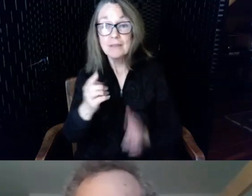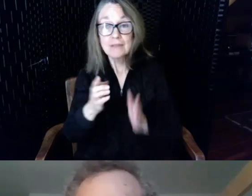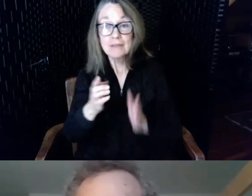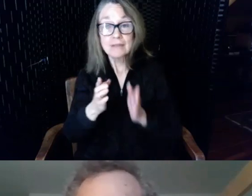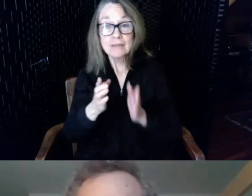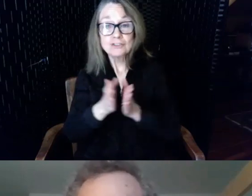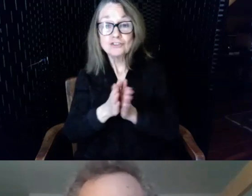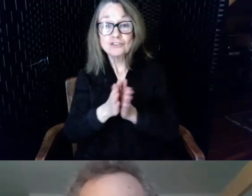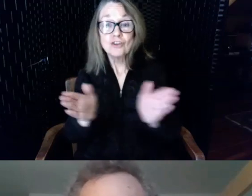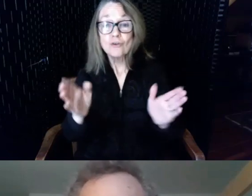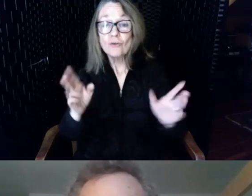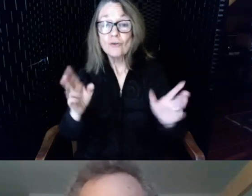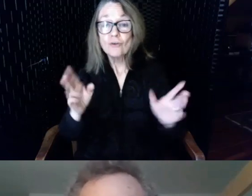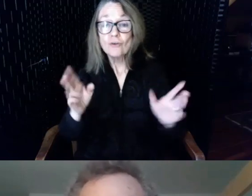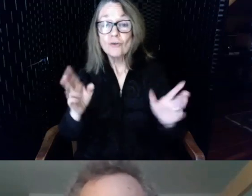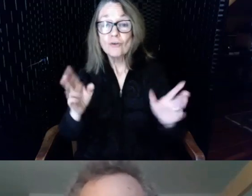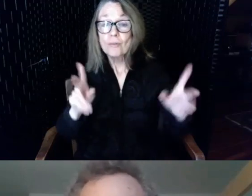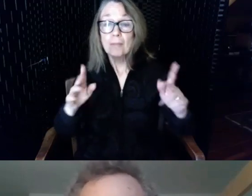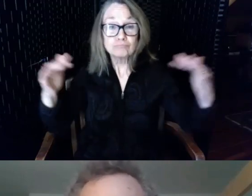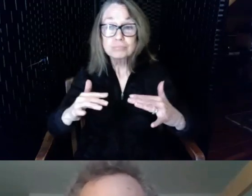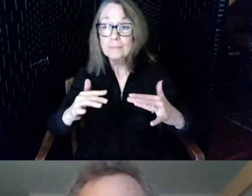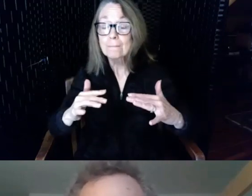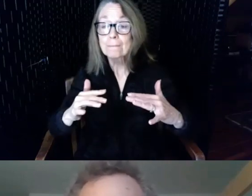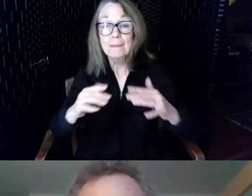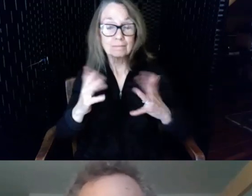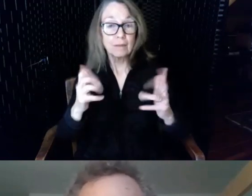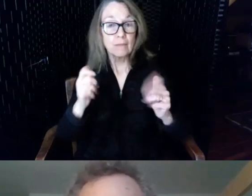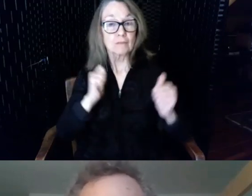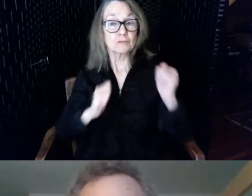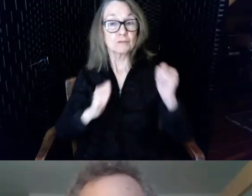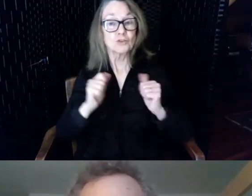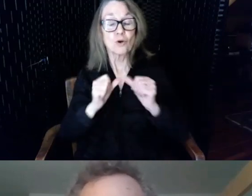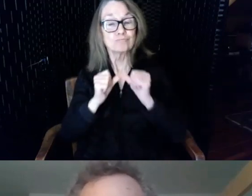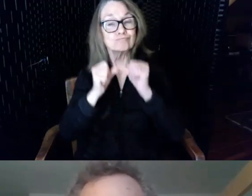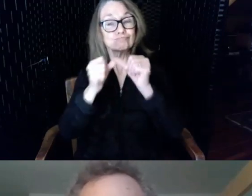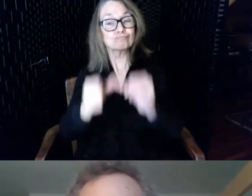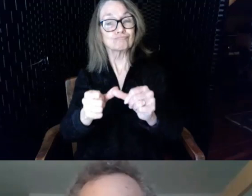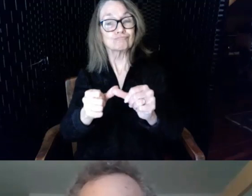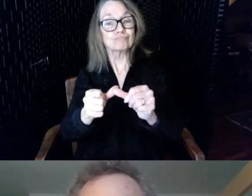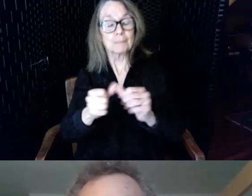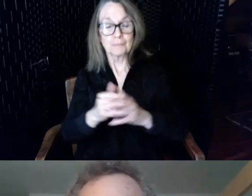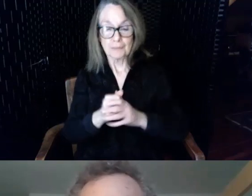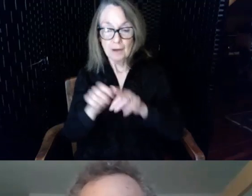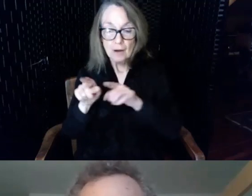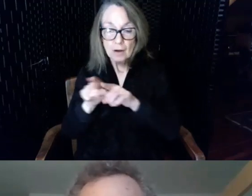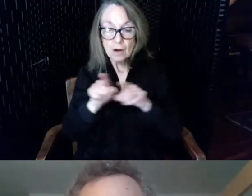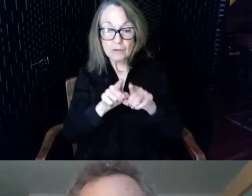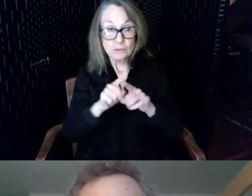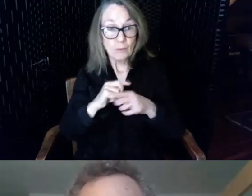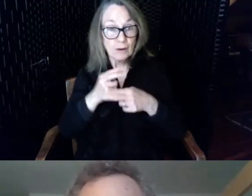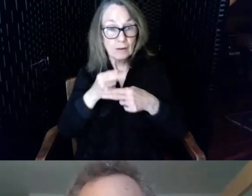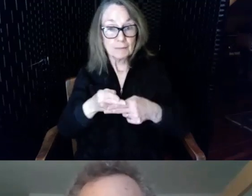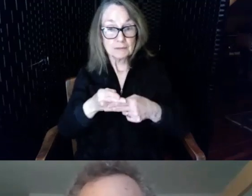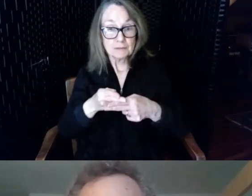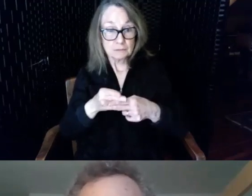go on um I do also I mentioned to David that often is a library programmer in